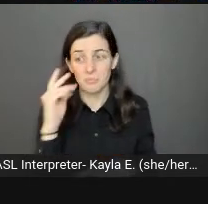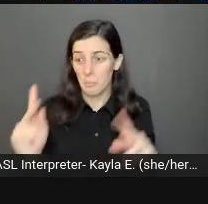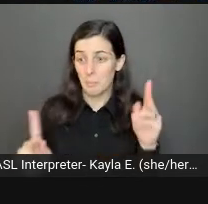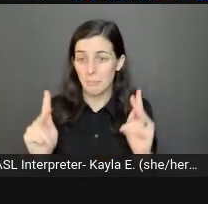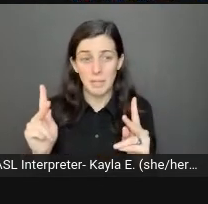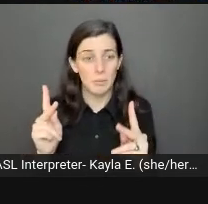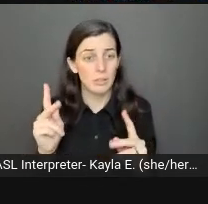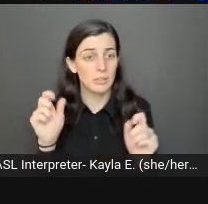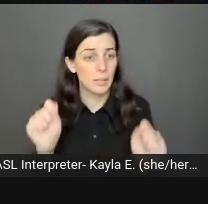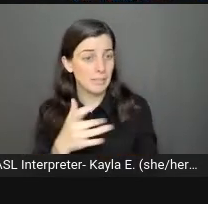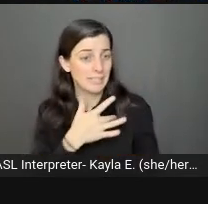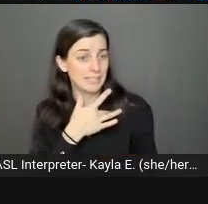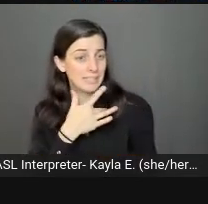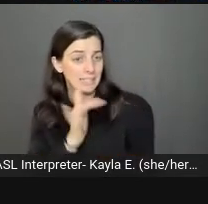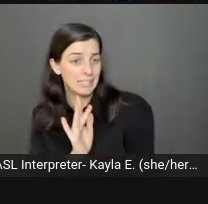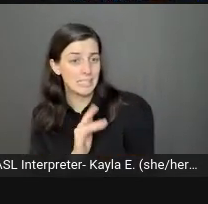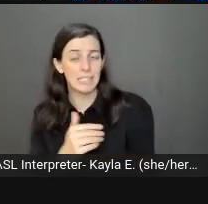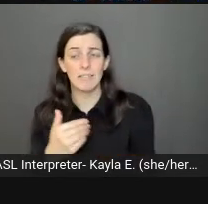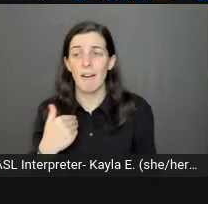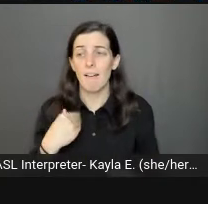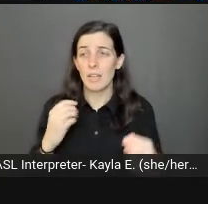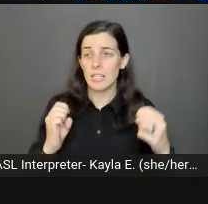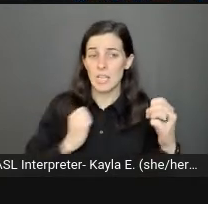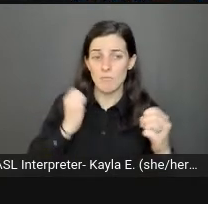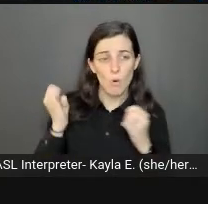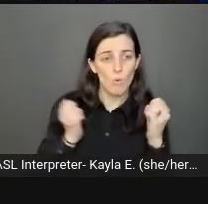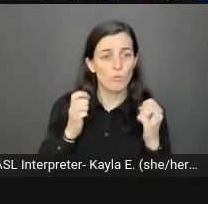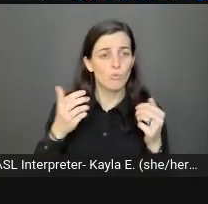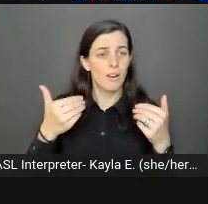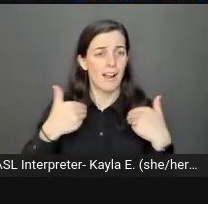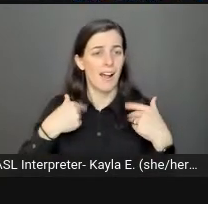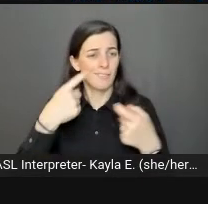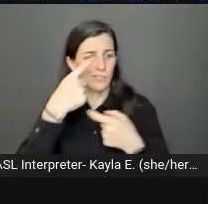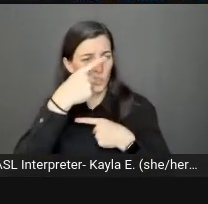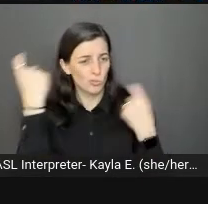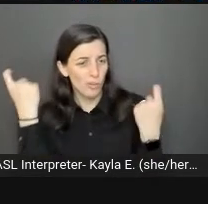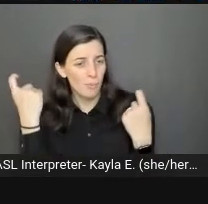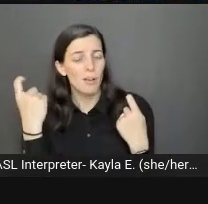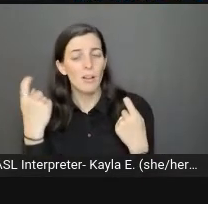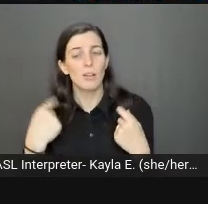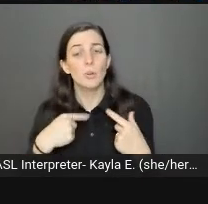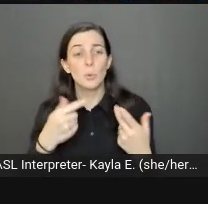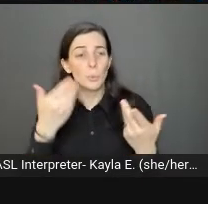People have emotions, people have traumas from their past, and we can't always know that.